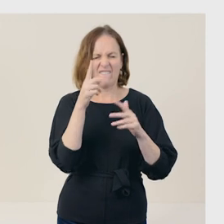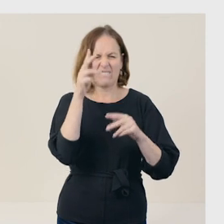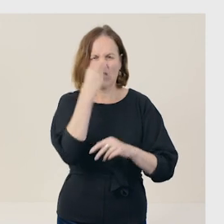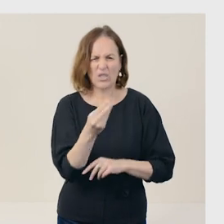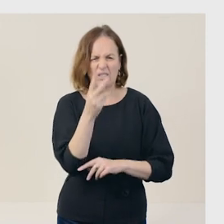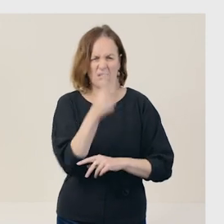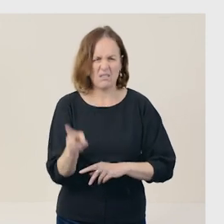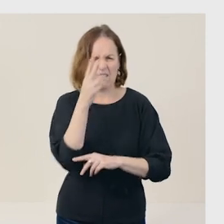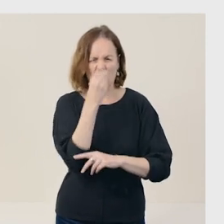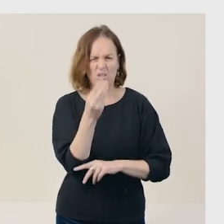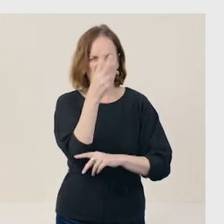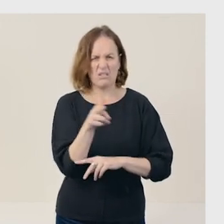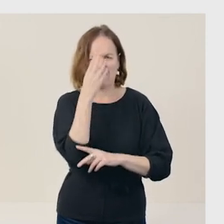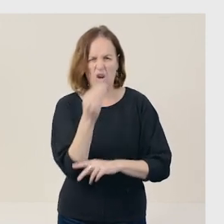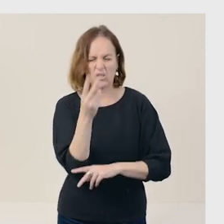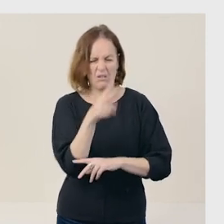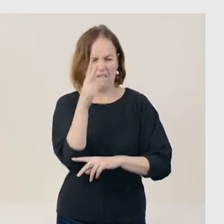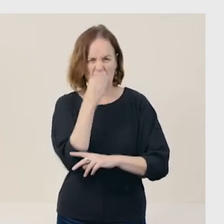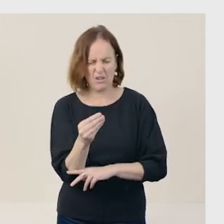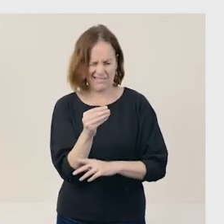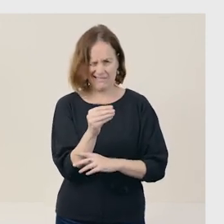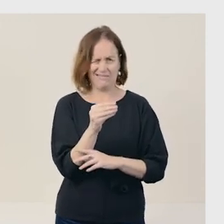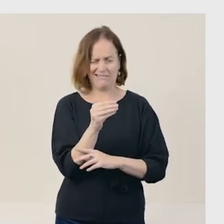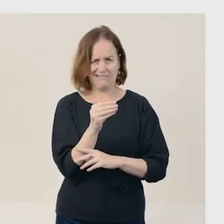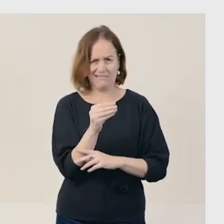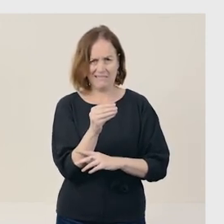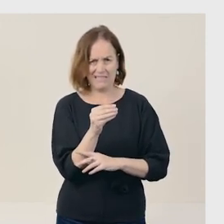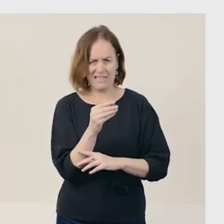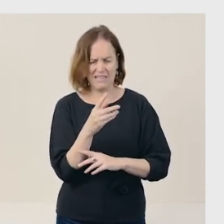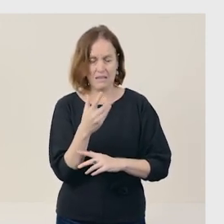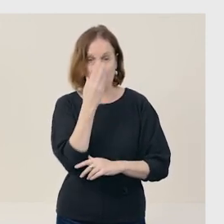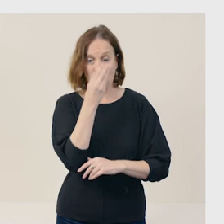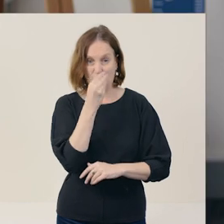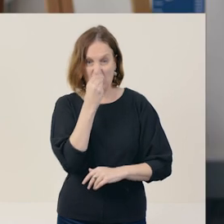to double back on the foxes' tracks, which confuses the foxes' predators.